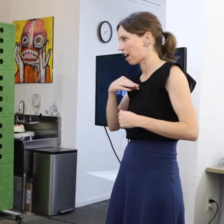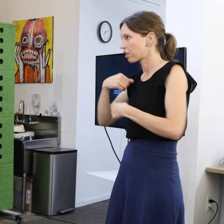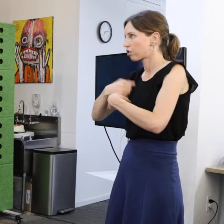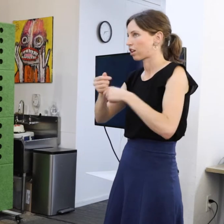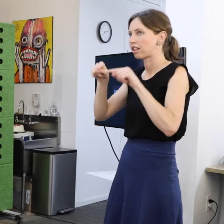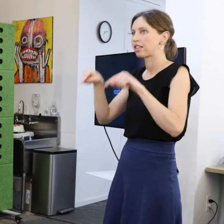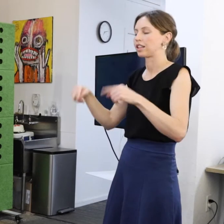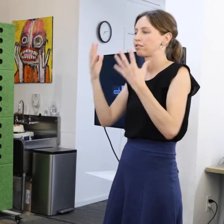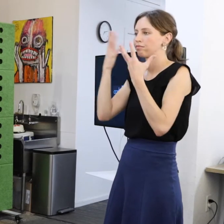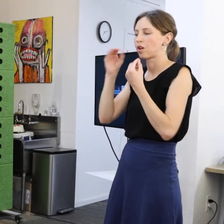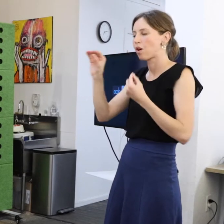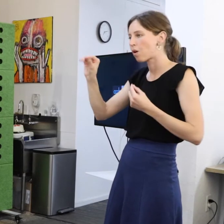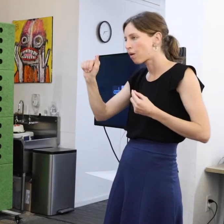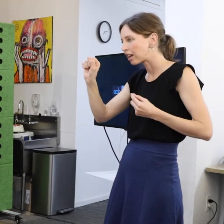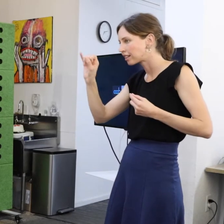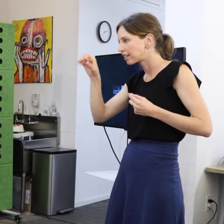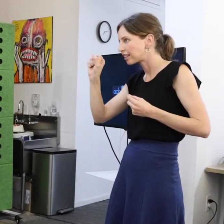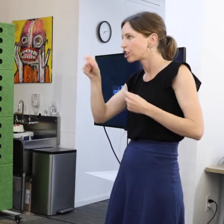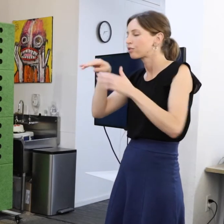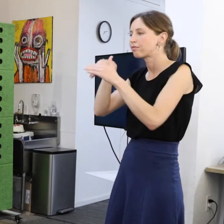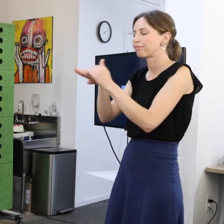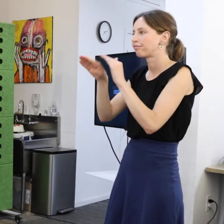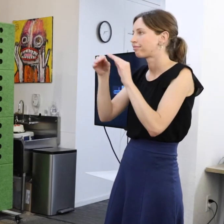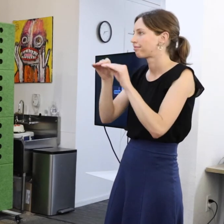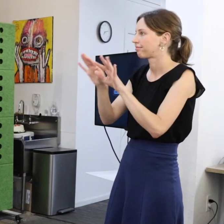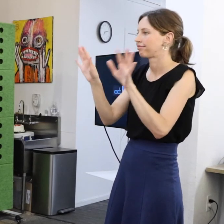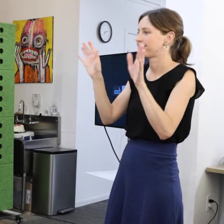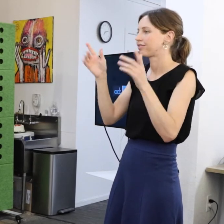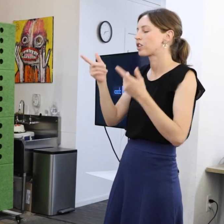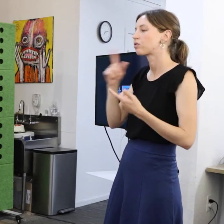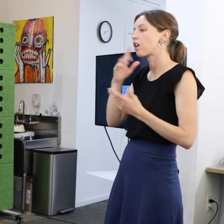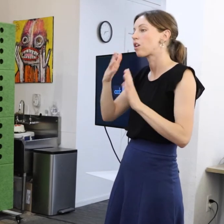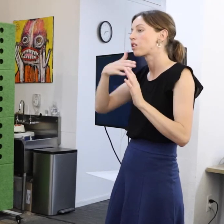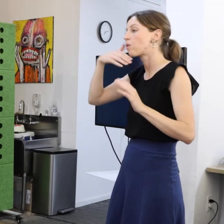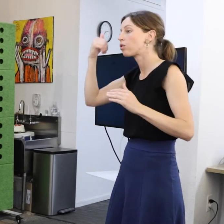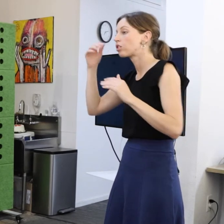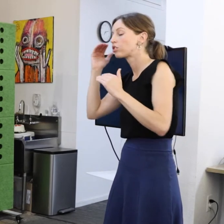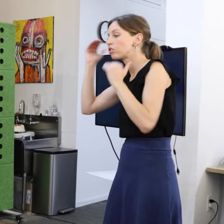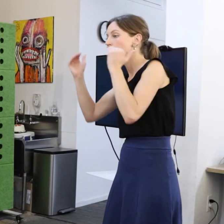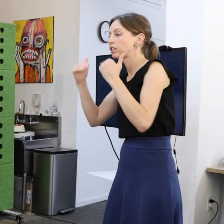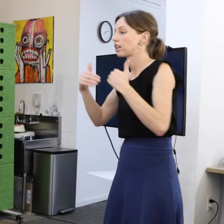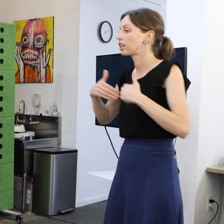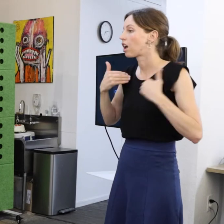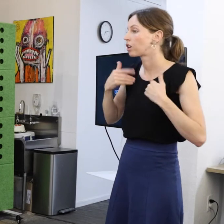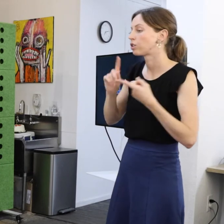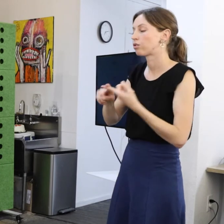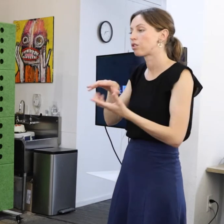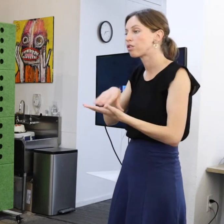this oasis for young and older adults to learn, explore, and to create.